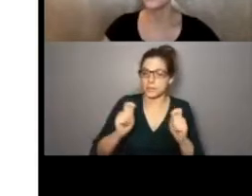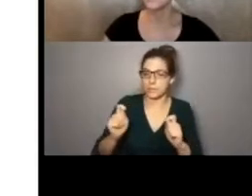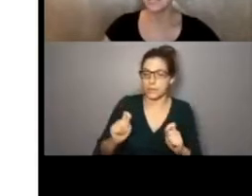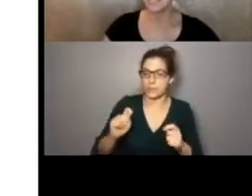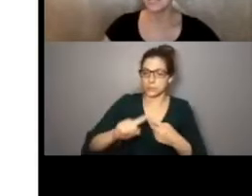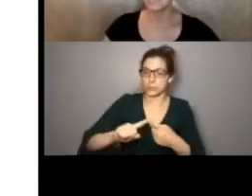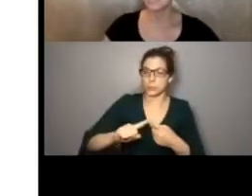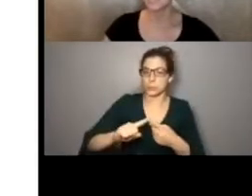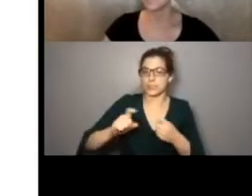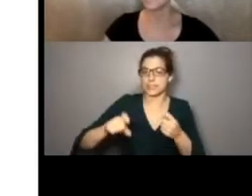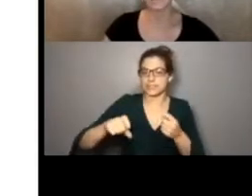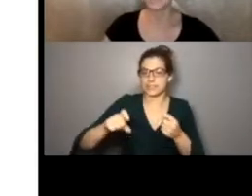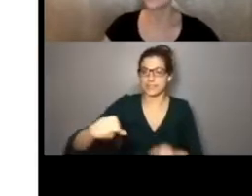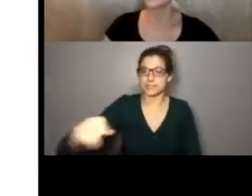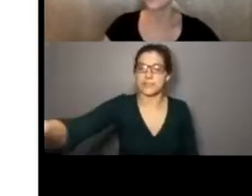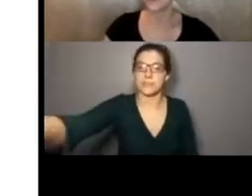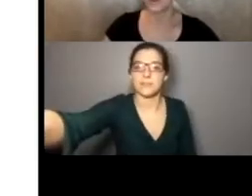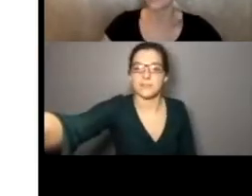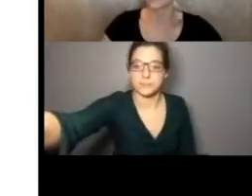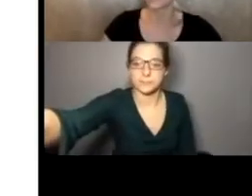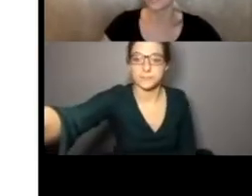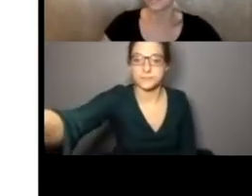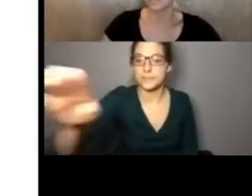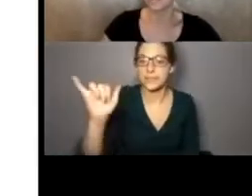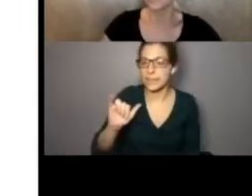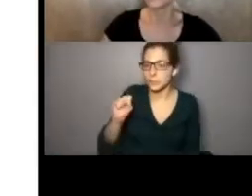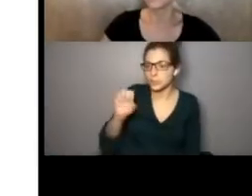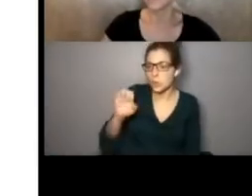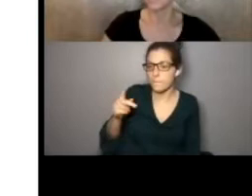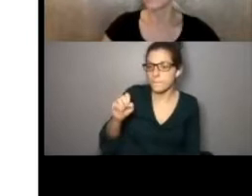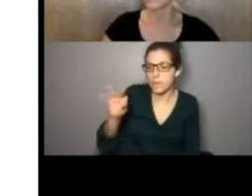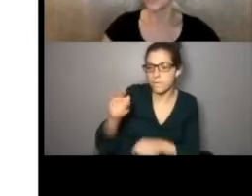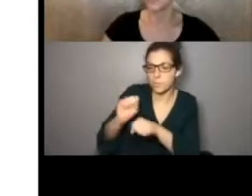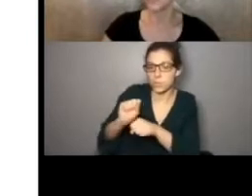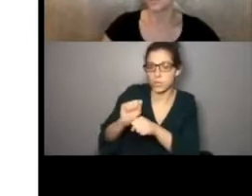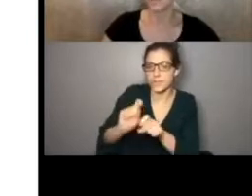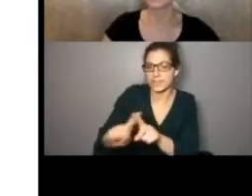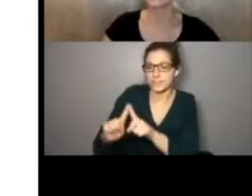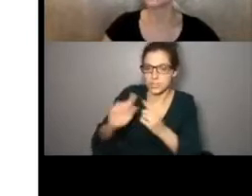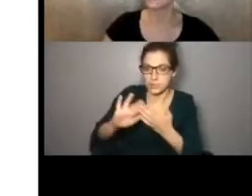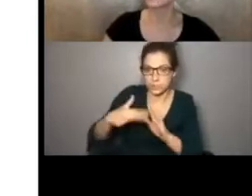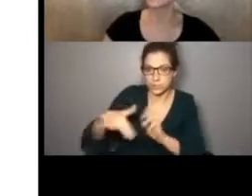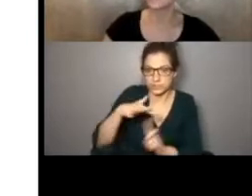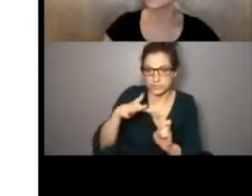to the needs and, like, scope of work within these different communities. Right? So if you are